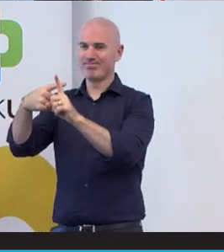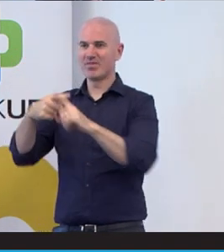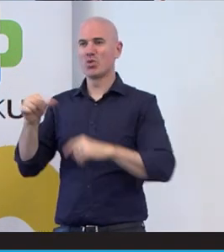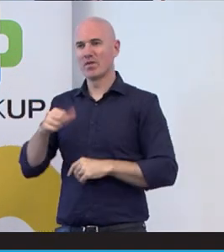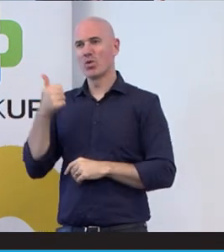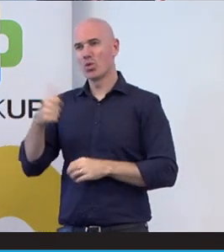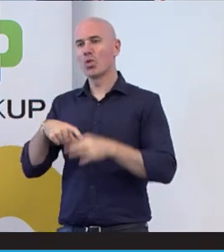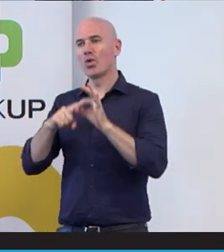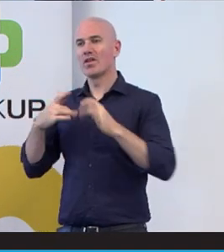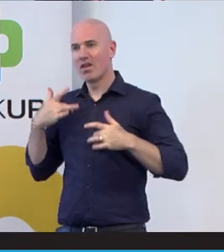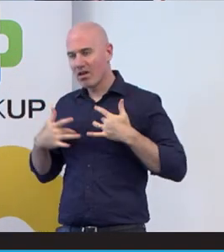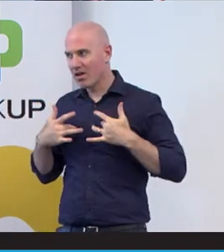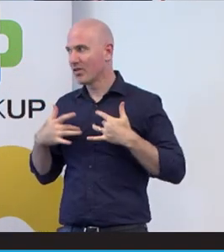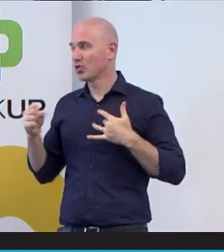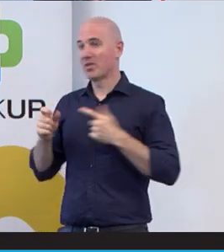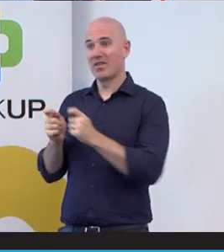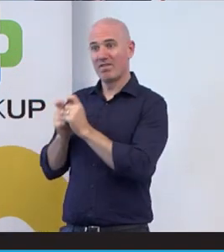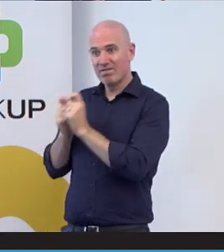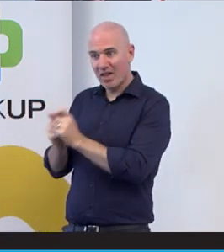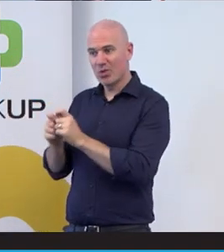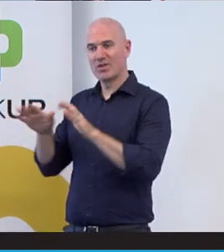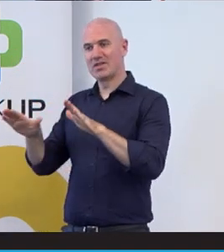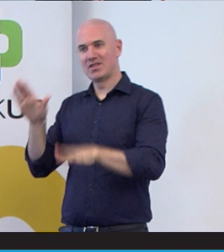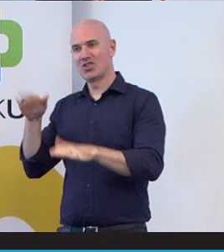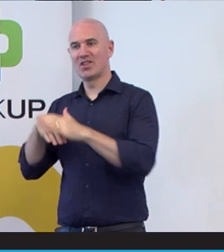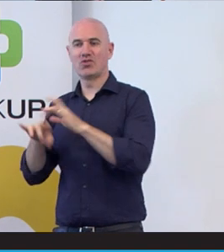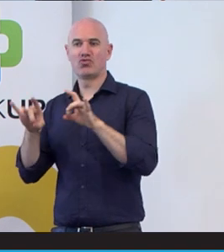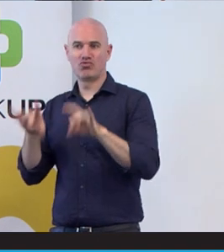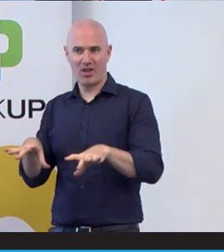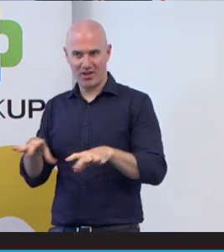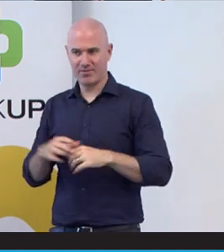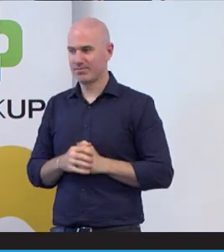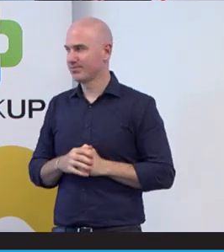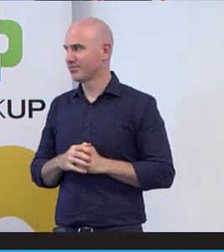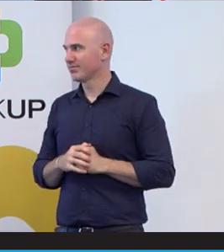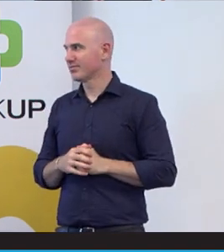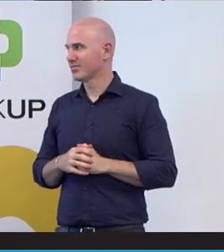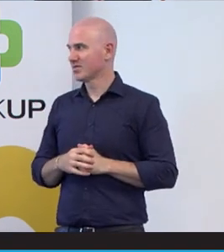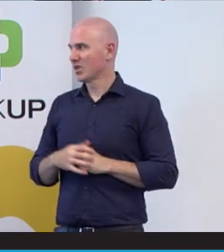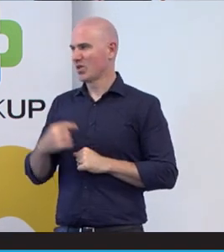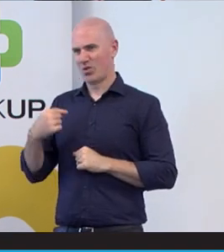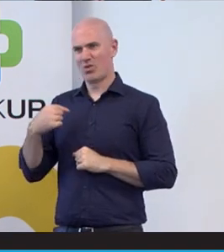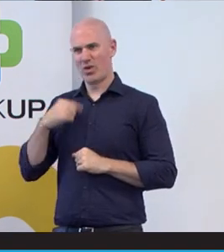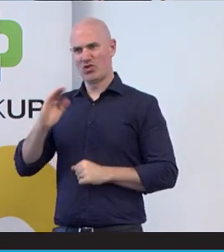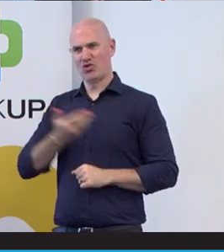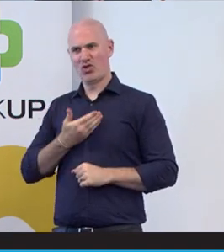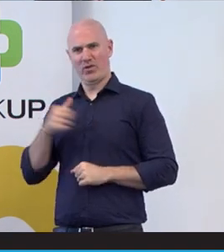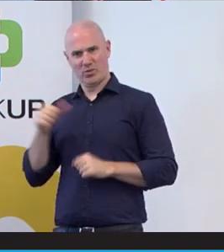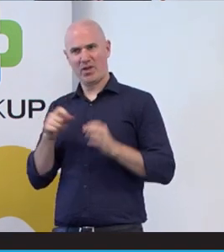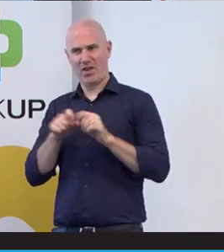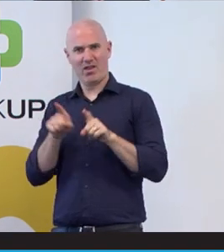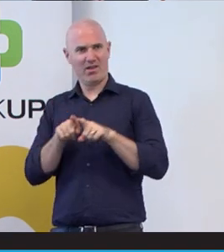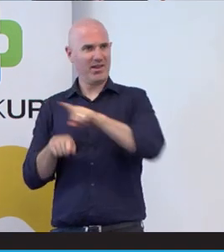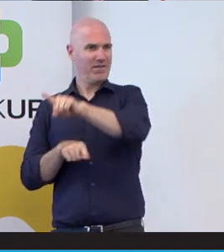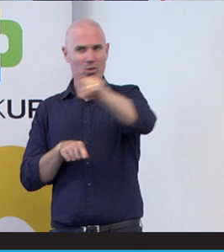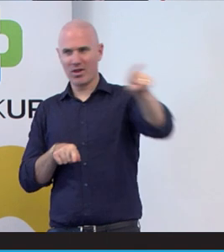We deserve to be valued like everybody else and fulfill our dreams that we want to be.